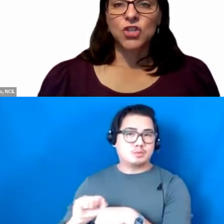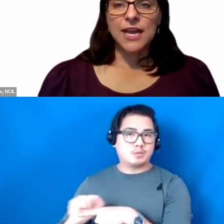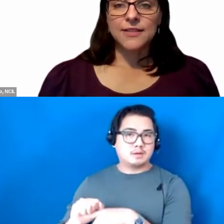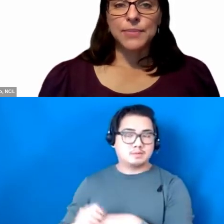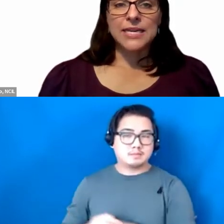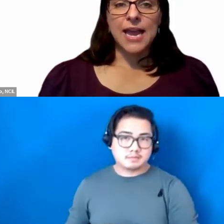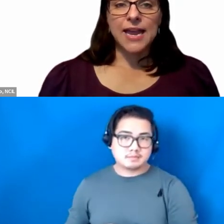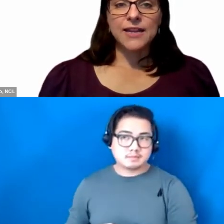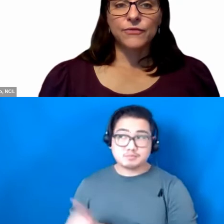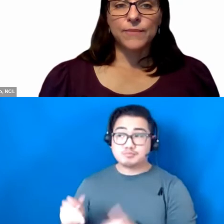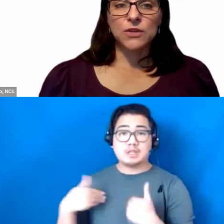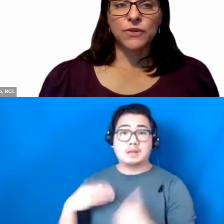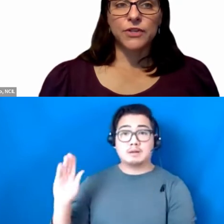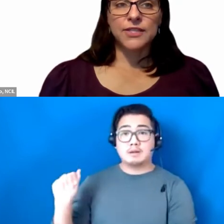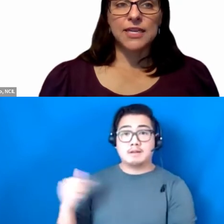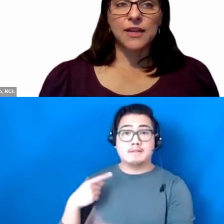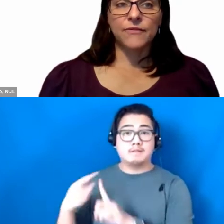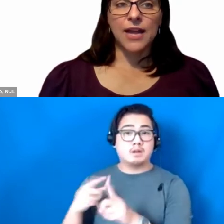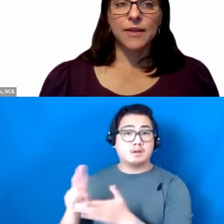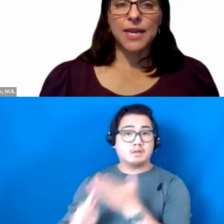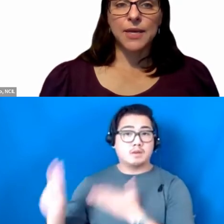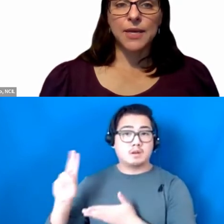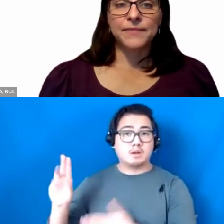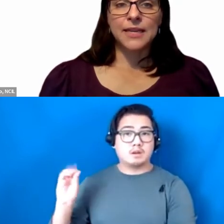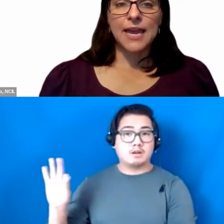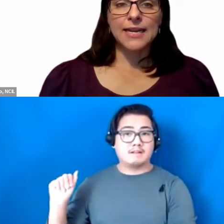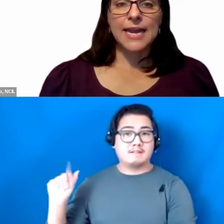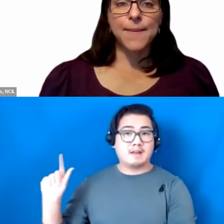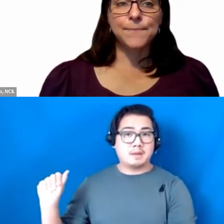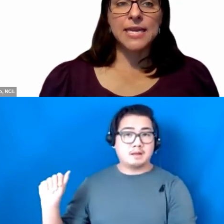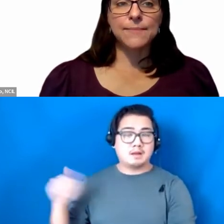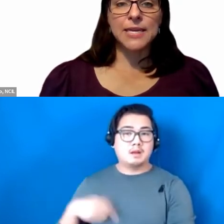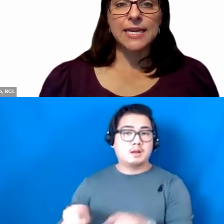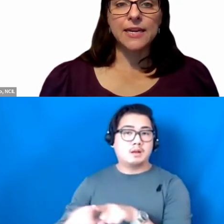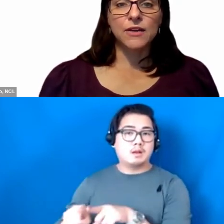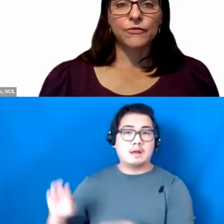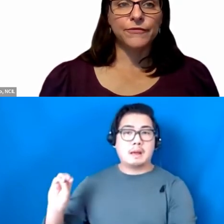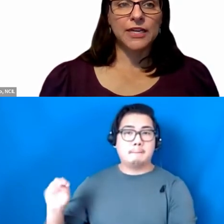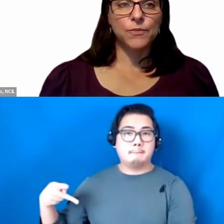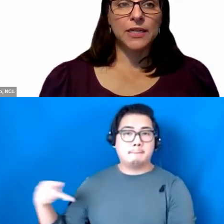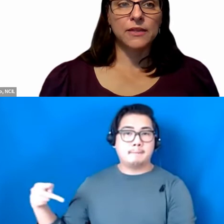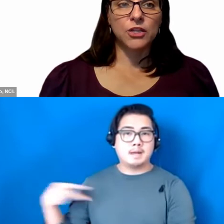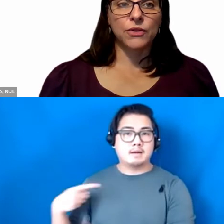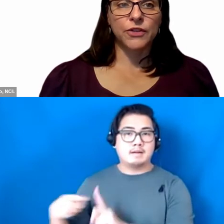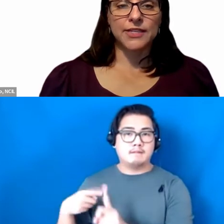She has a BA from the University of Alabama and an MPE from Vanderbilt University.